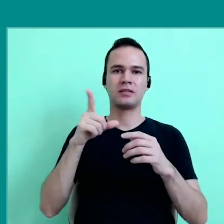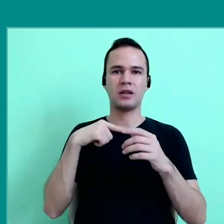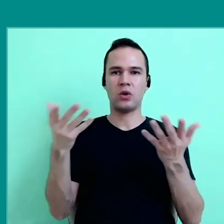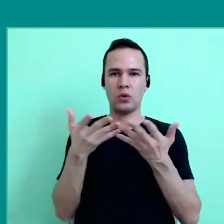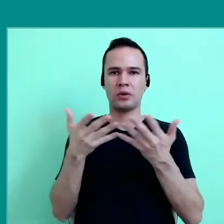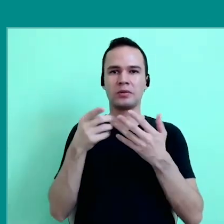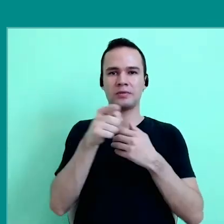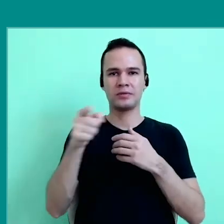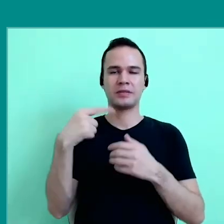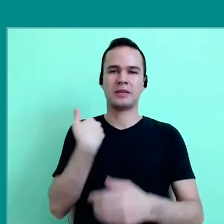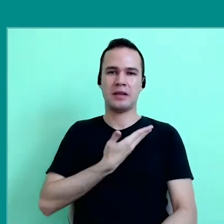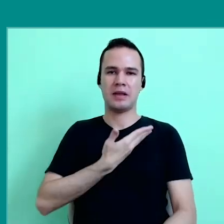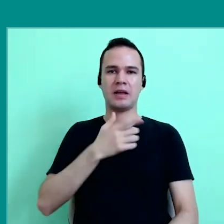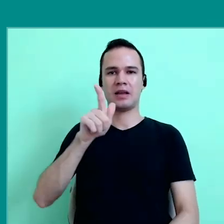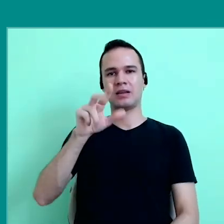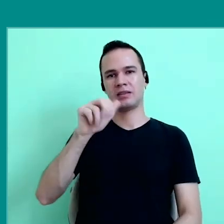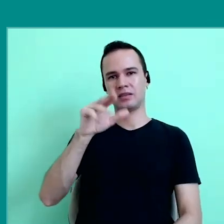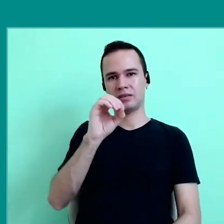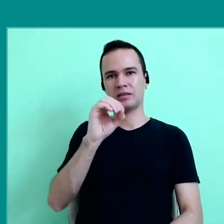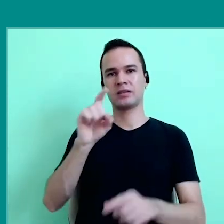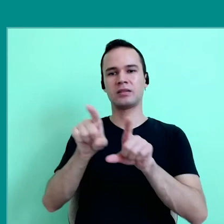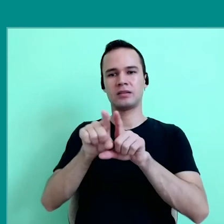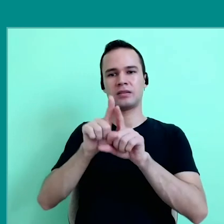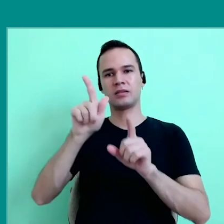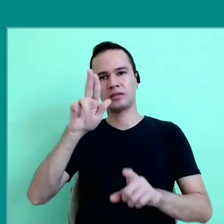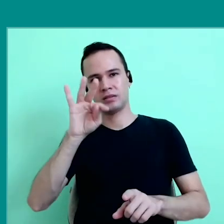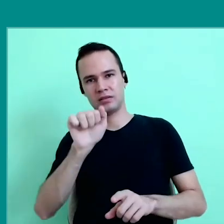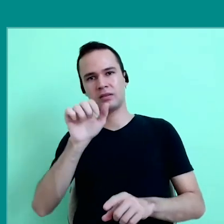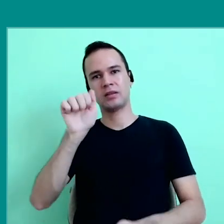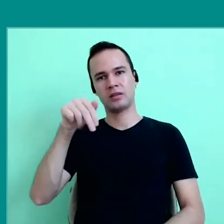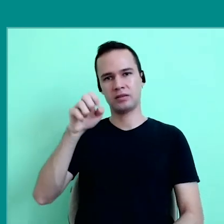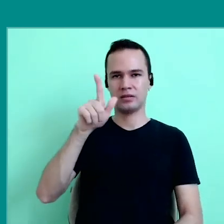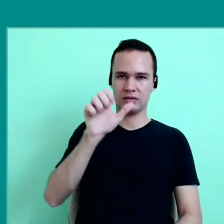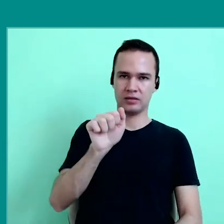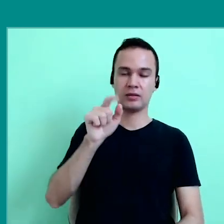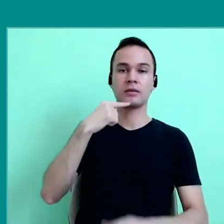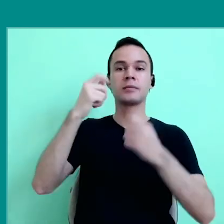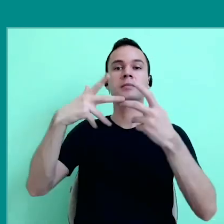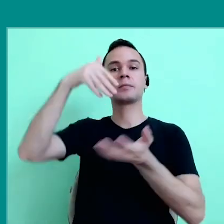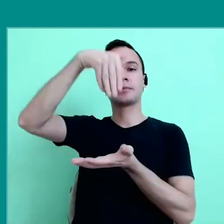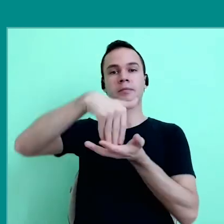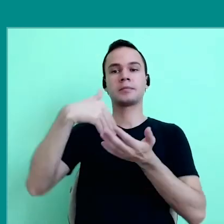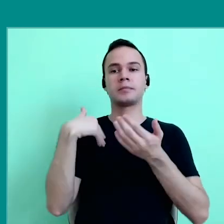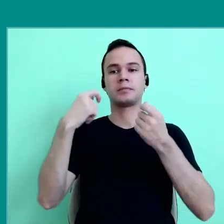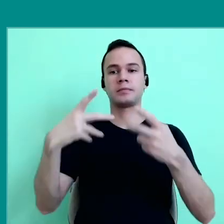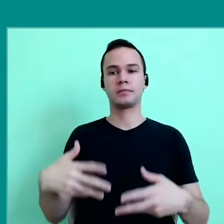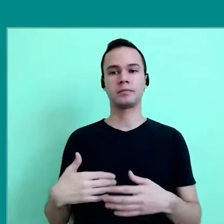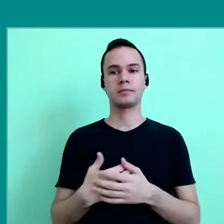with my colleagues, with Glaucio, with Guta, with Angela. As a final comment, I would say: I think someone says